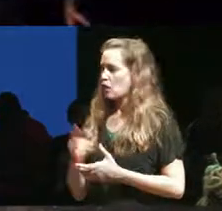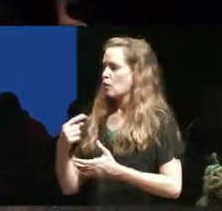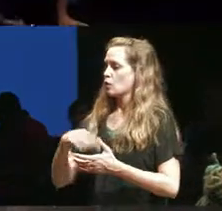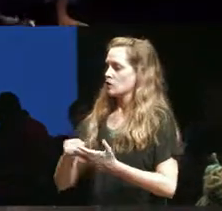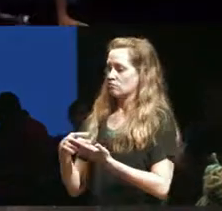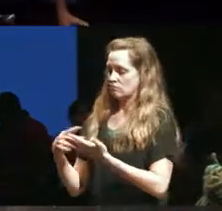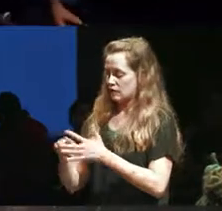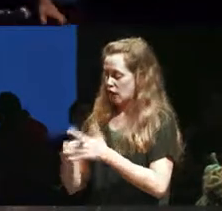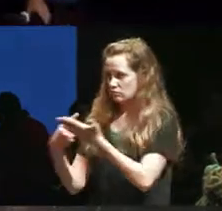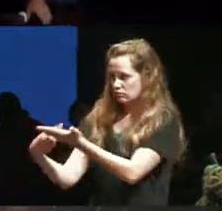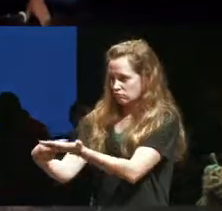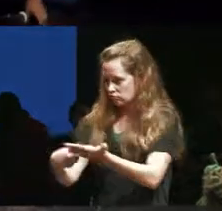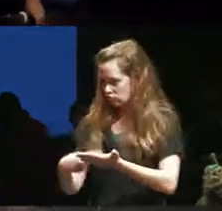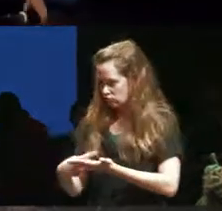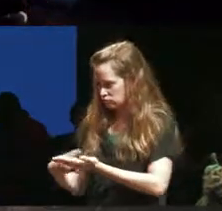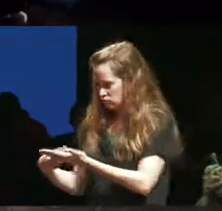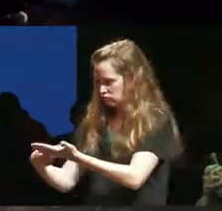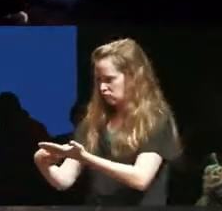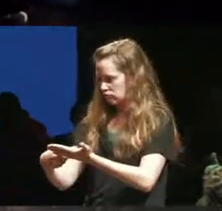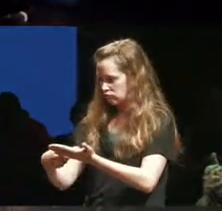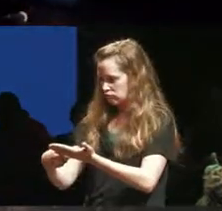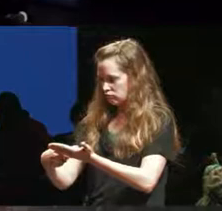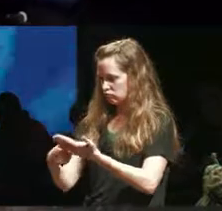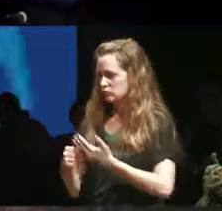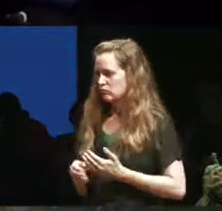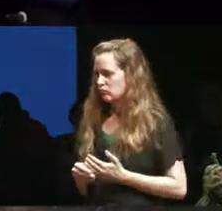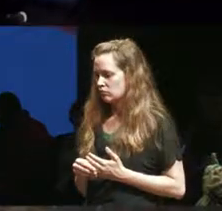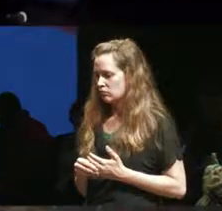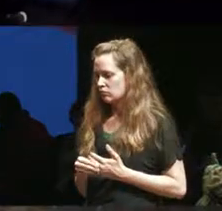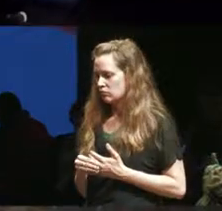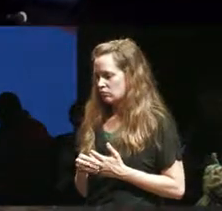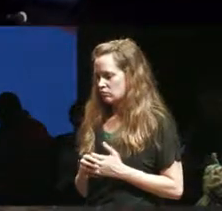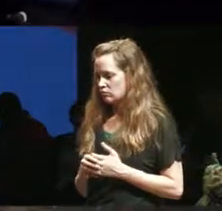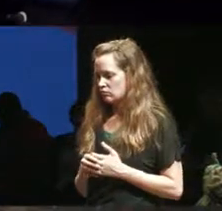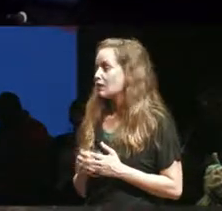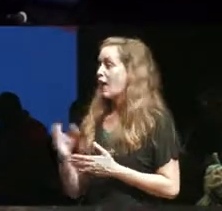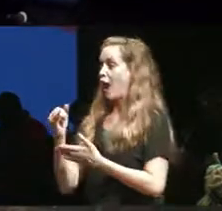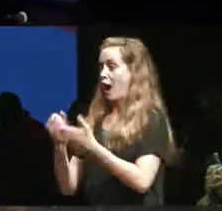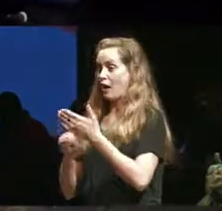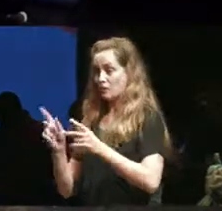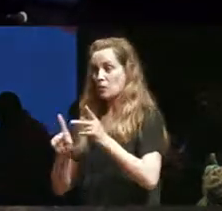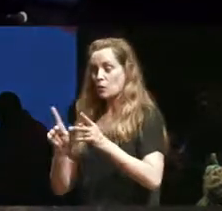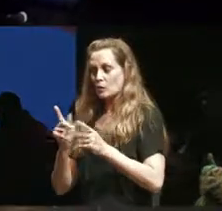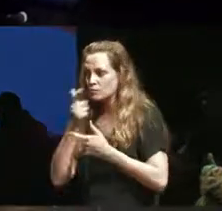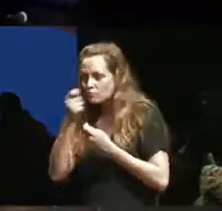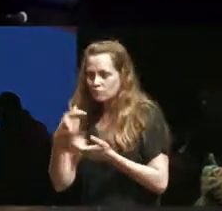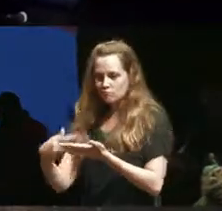issues and and these would be so people who would totally pick up on this in arts and be interested in talking about it and critiquing it and dealing with it